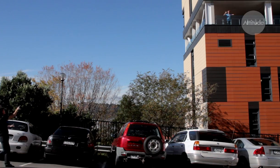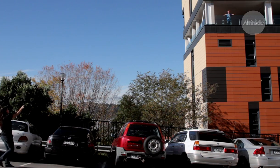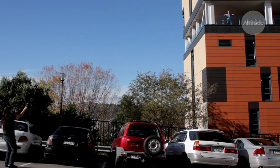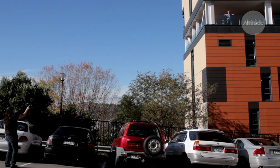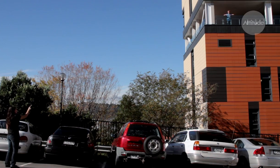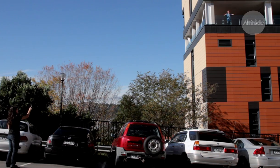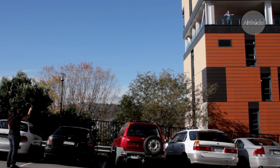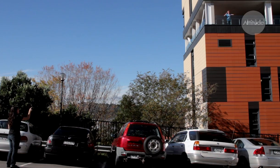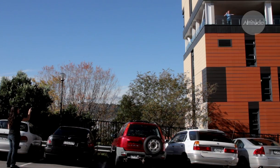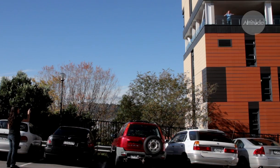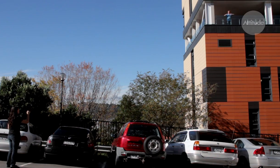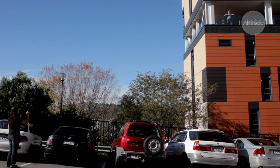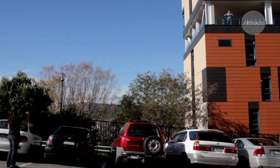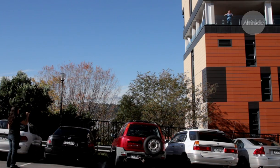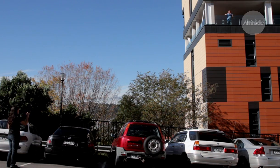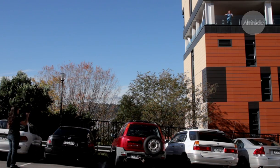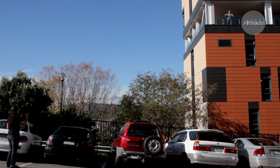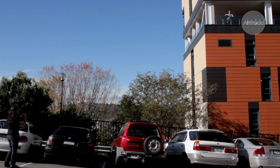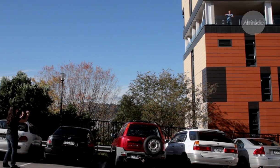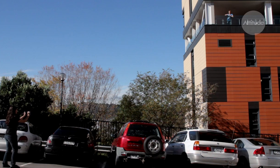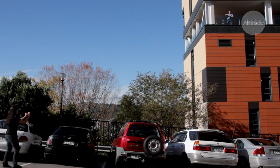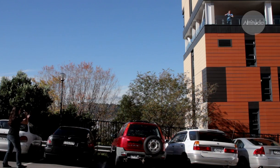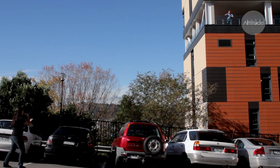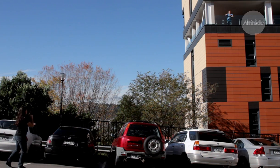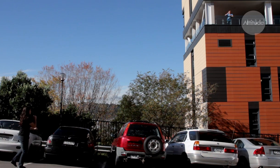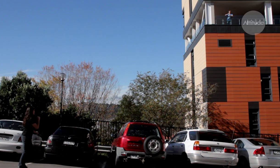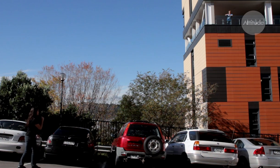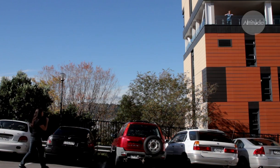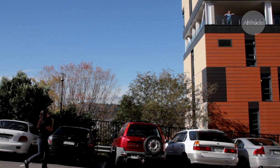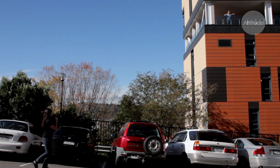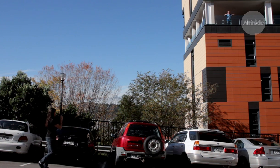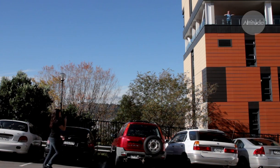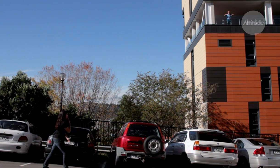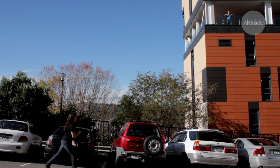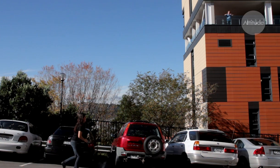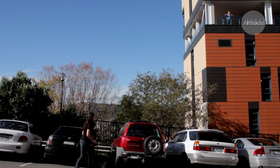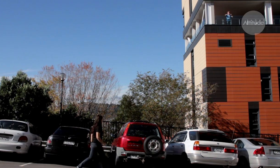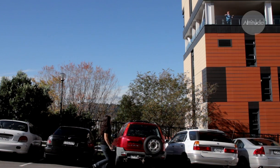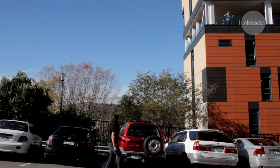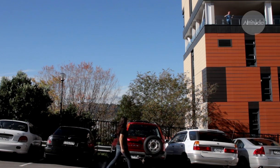Hey are you busy? Yeah but no, I've got a bit of time free. I've got a few minutes.